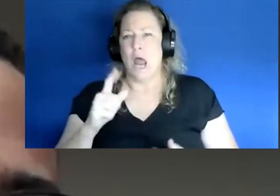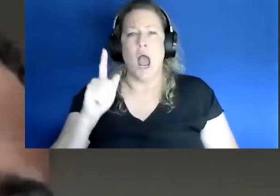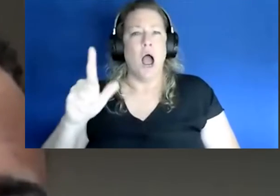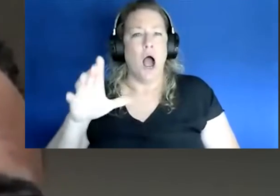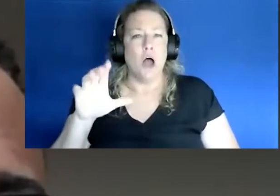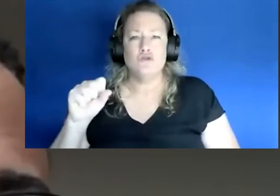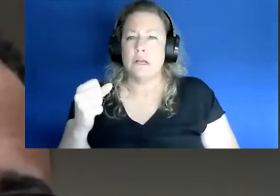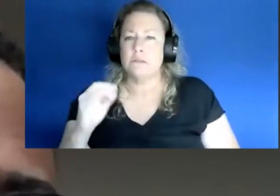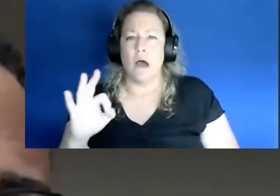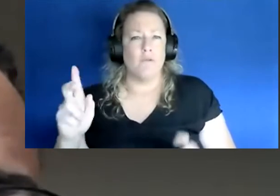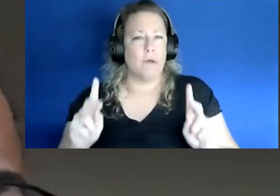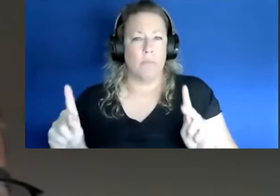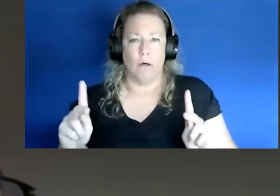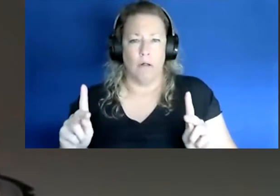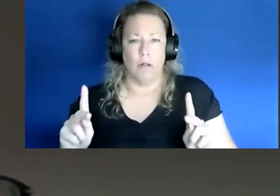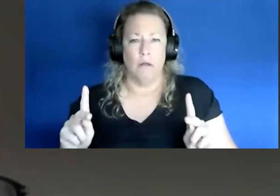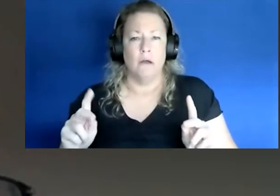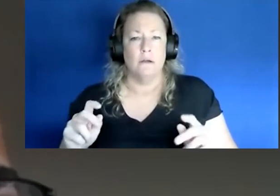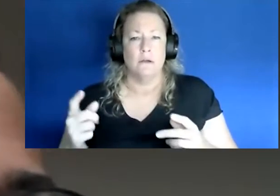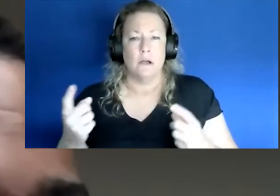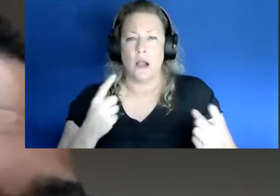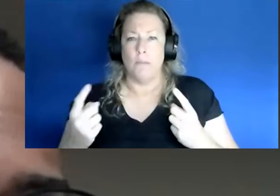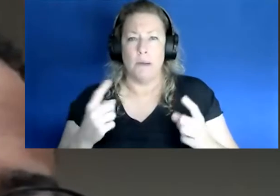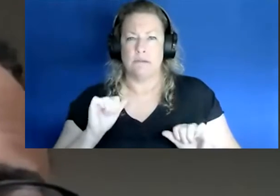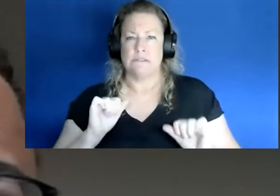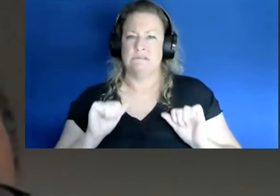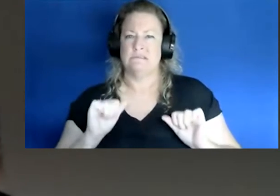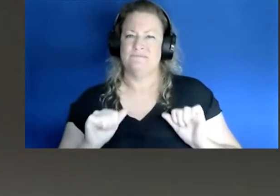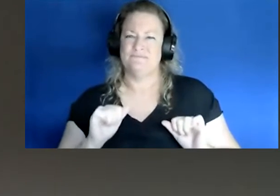the five months that we were there that they may be hesitant they may just have a quick question